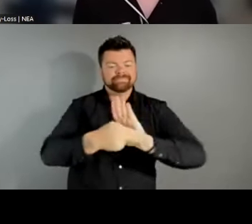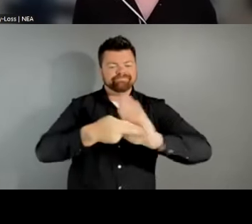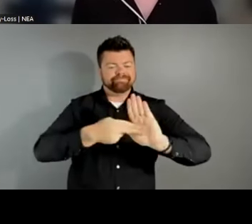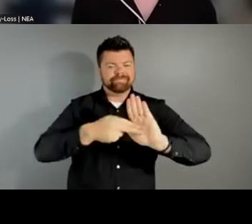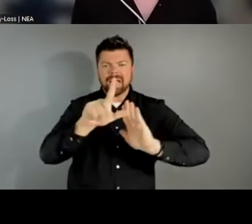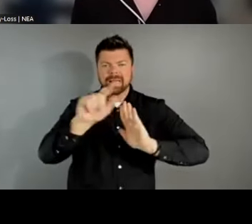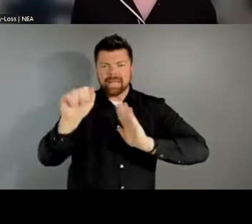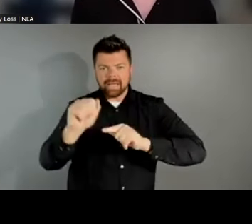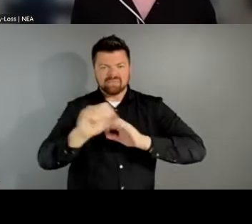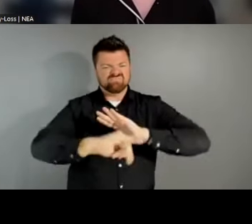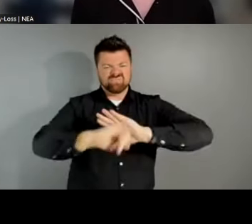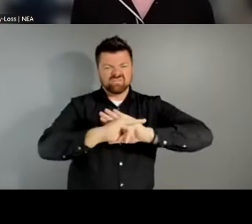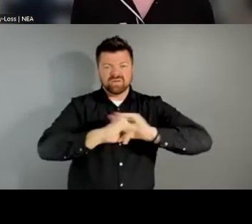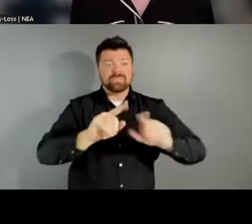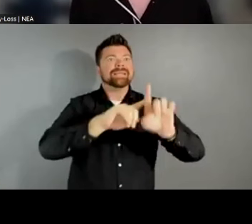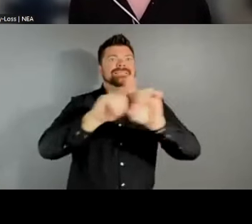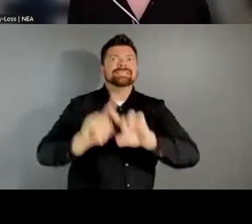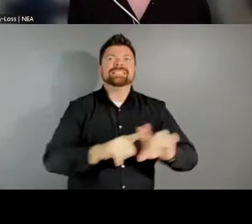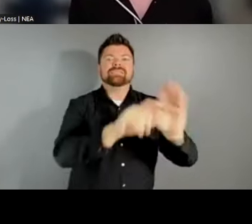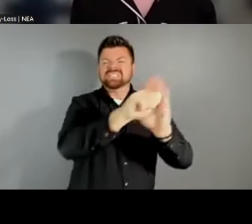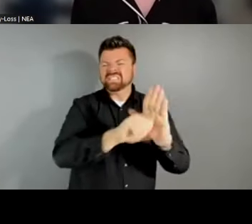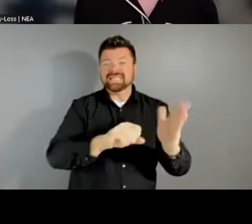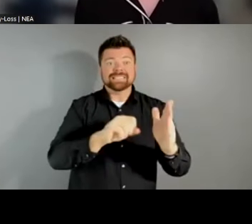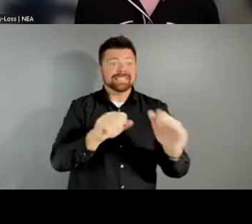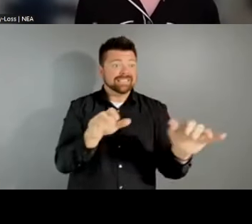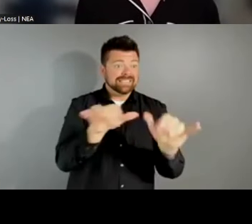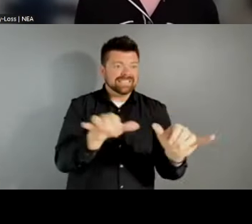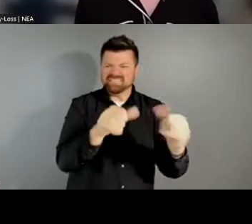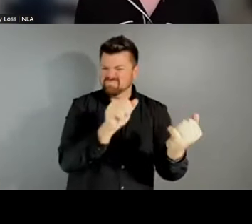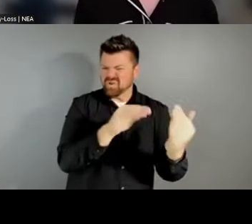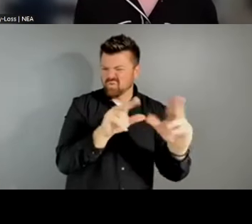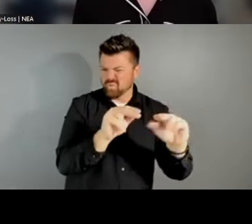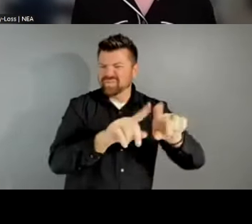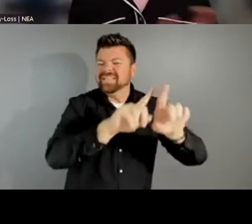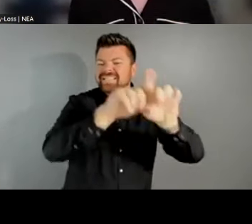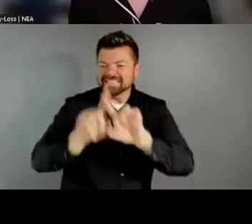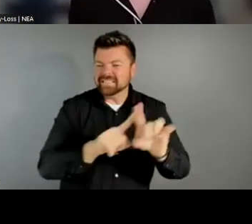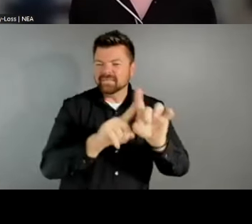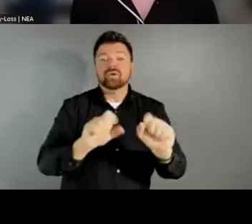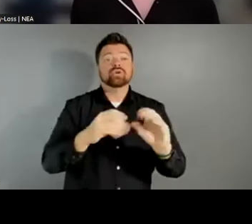states classify LAAs in different ways or don't. And so that might lead to showing more LAAs on the